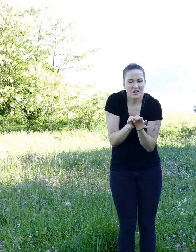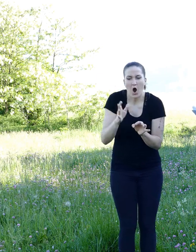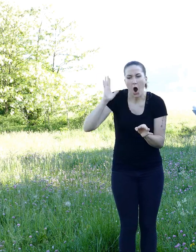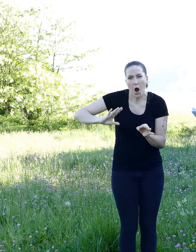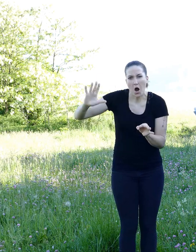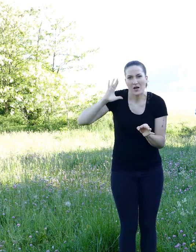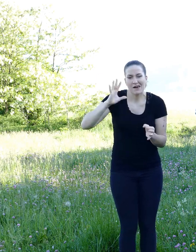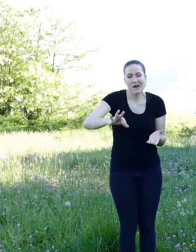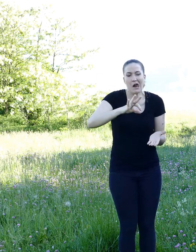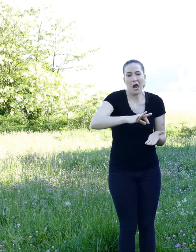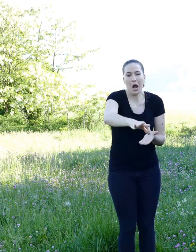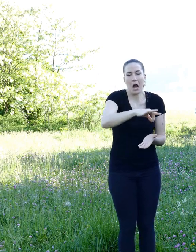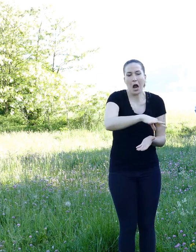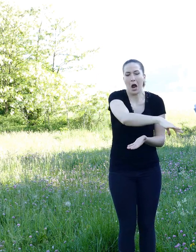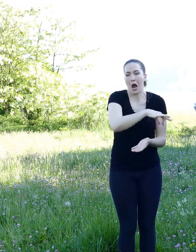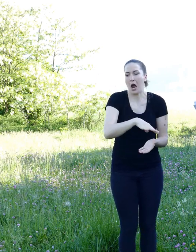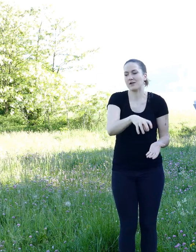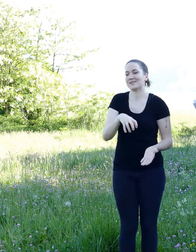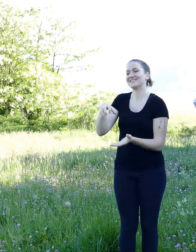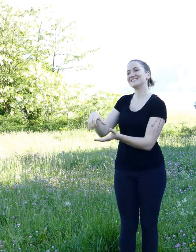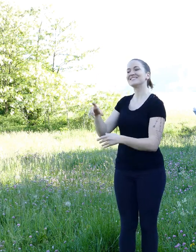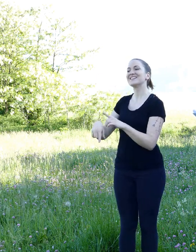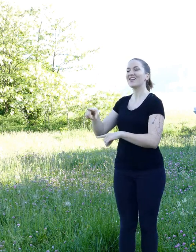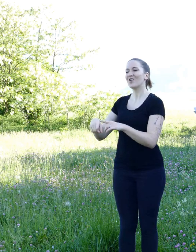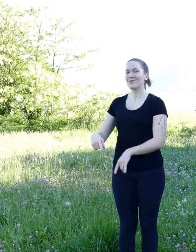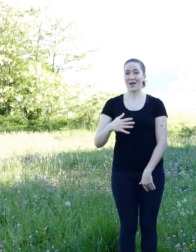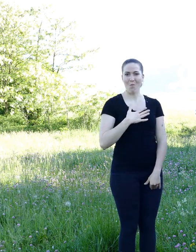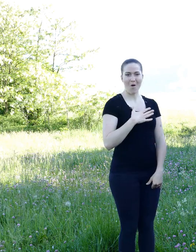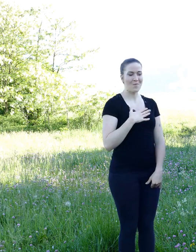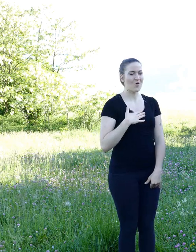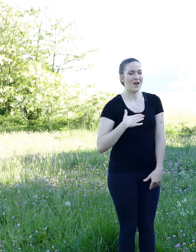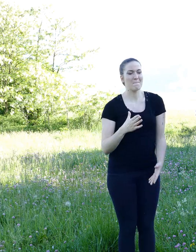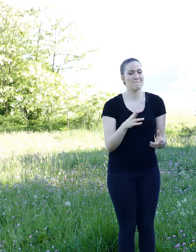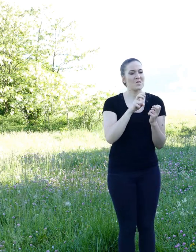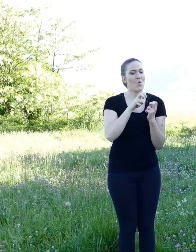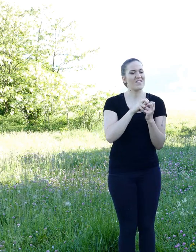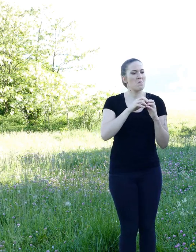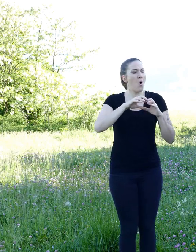and kept for his personal consumption the largest and freshest hazelnuts.